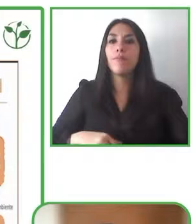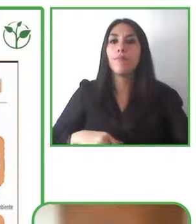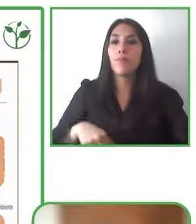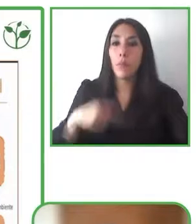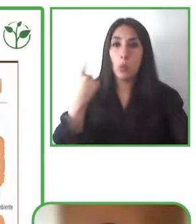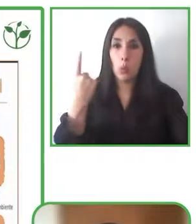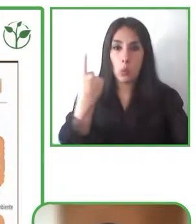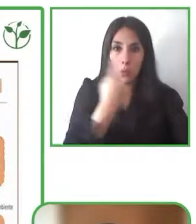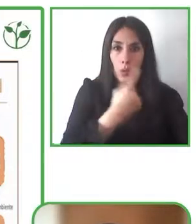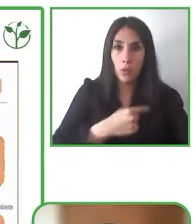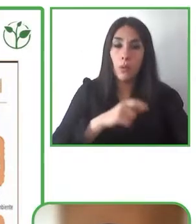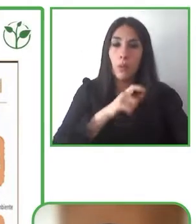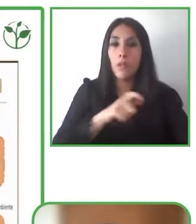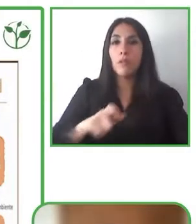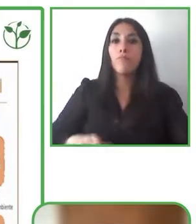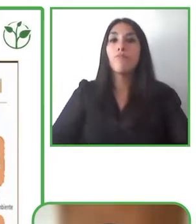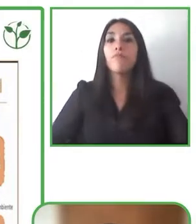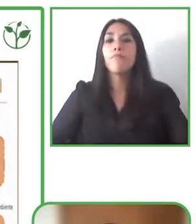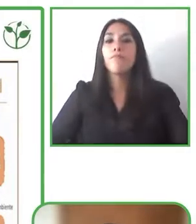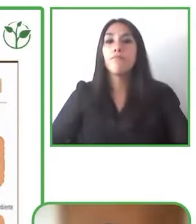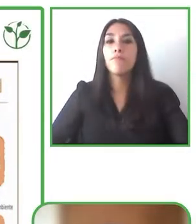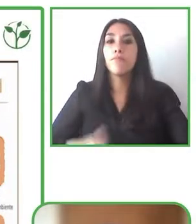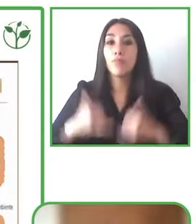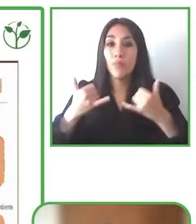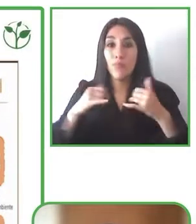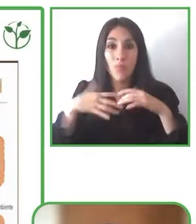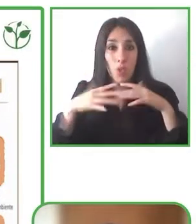of all the human beings living in this earth and that nobody